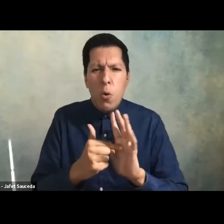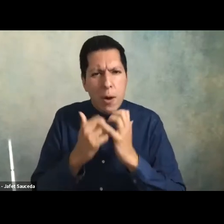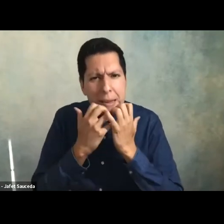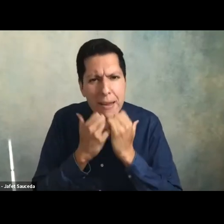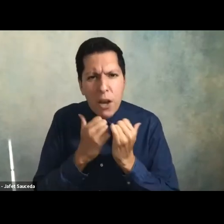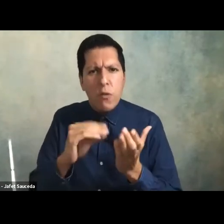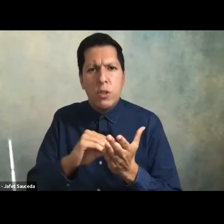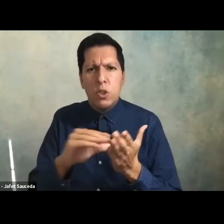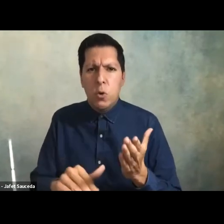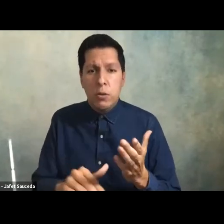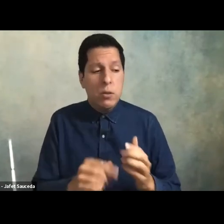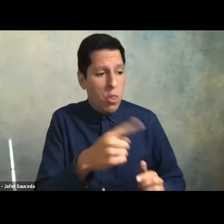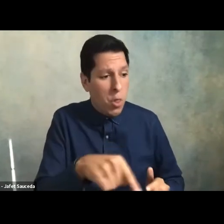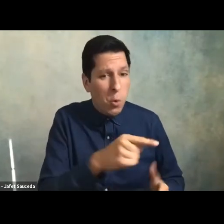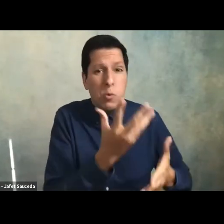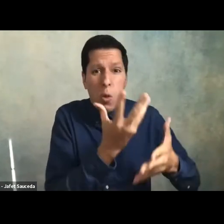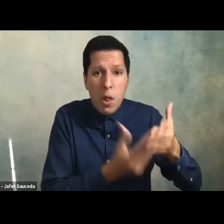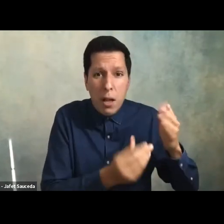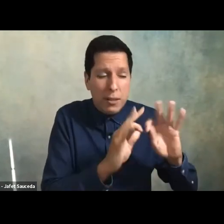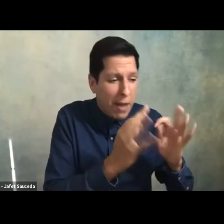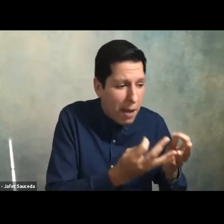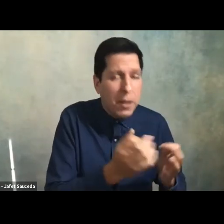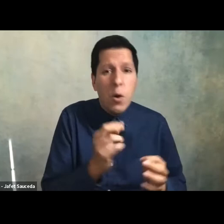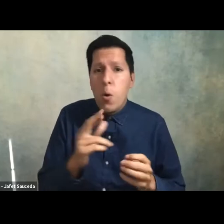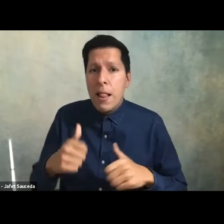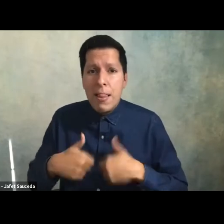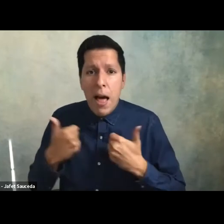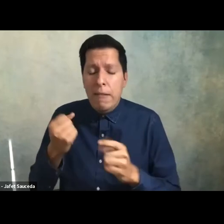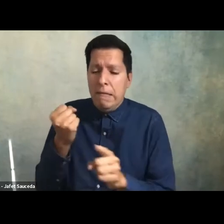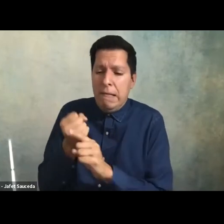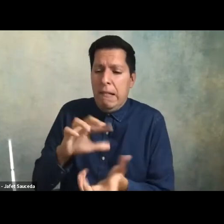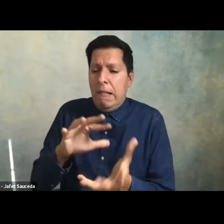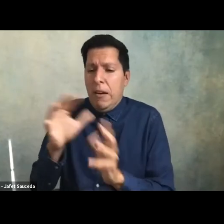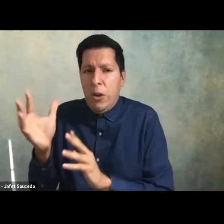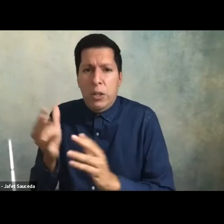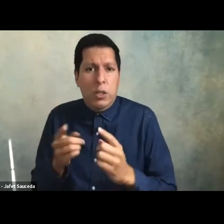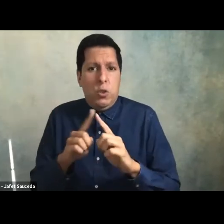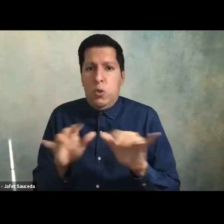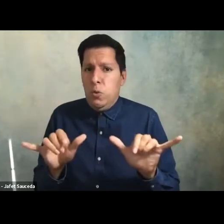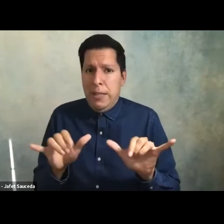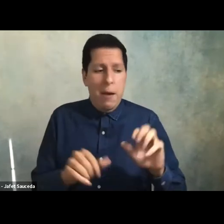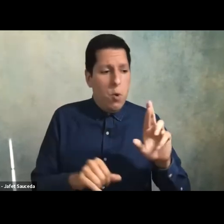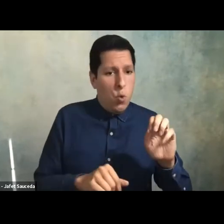loved ones and had their lives upended as the result of these dual pandemics so it's time for